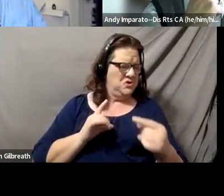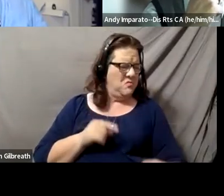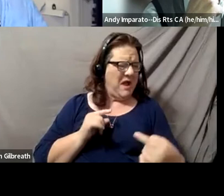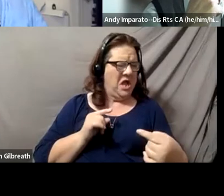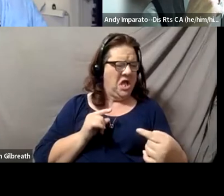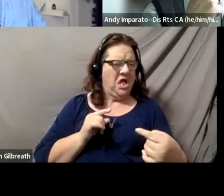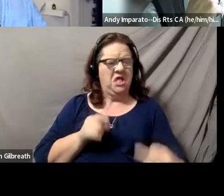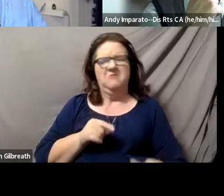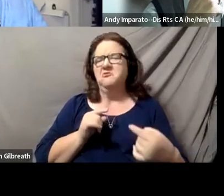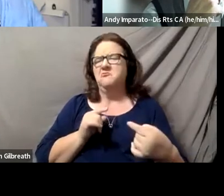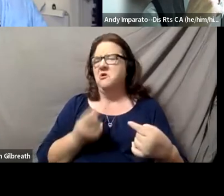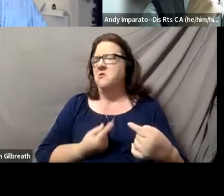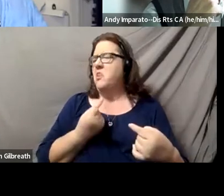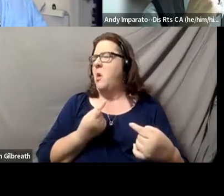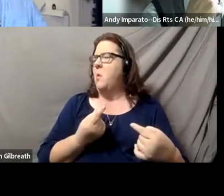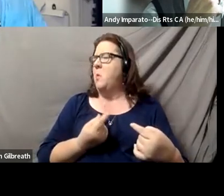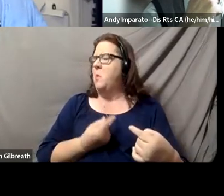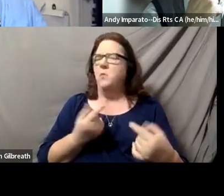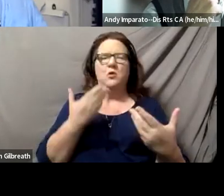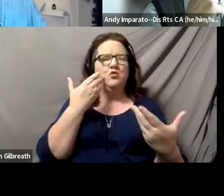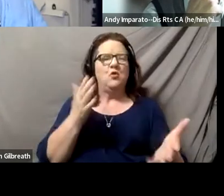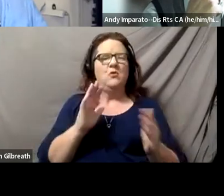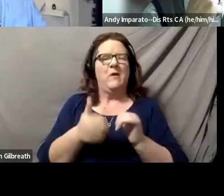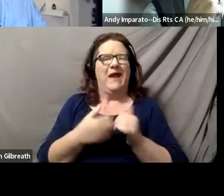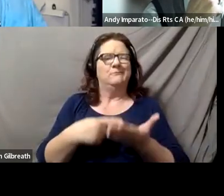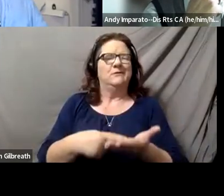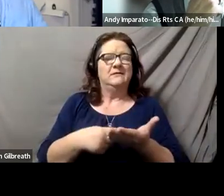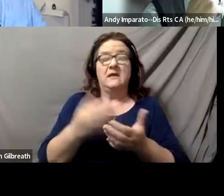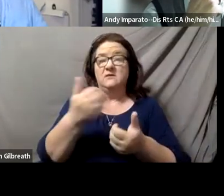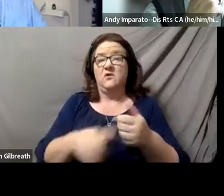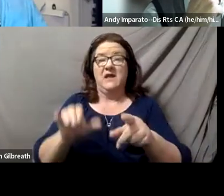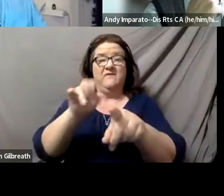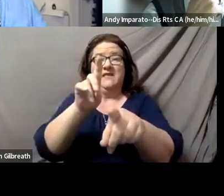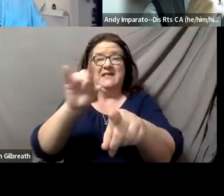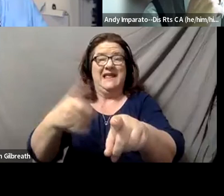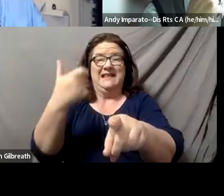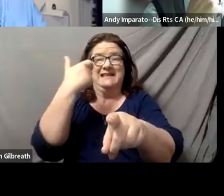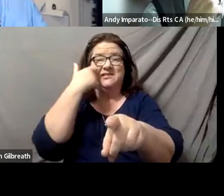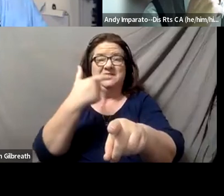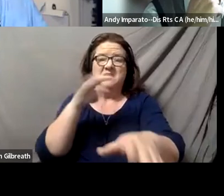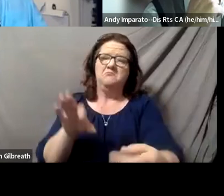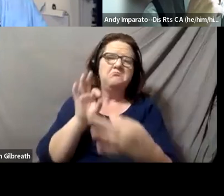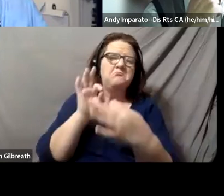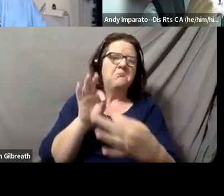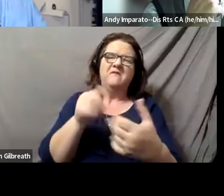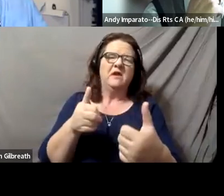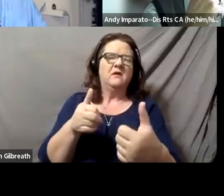and they struggle alone and don't know how to talk about it. So I think everything that Andy just said would be a tremendous start.